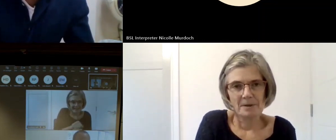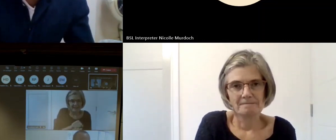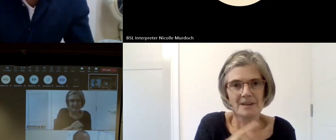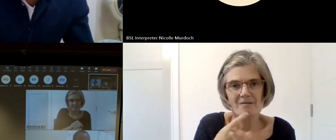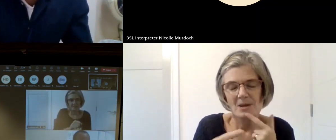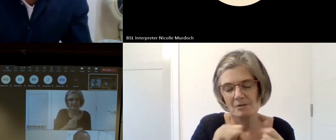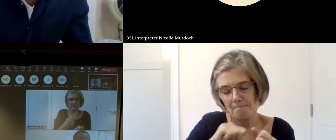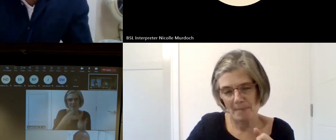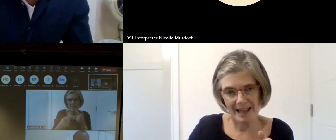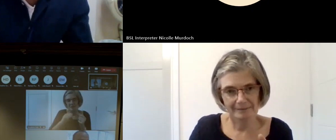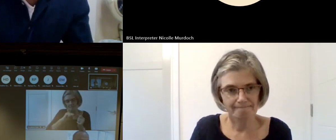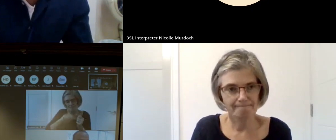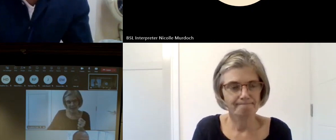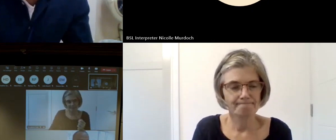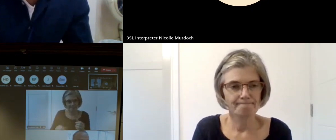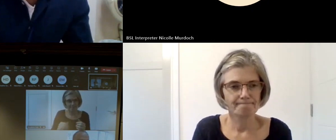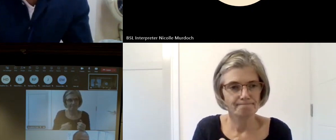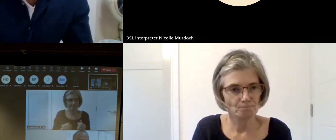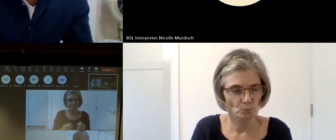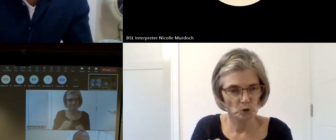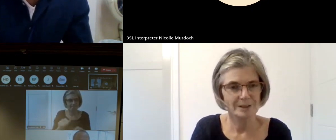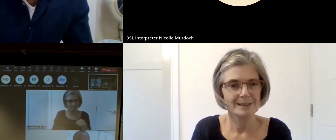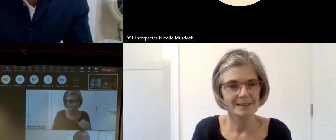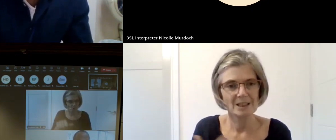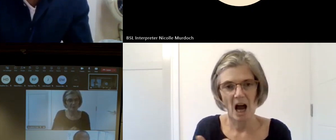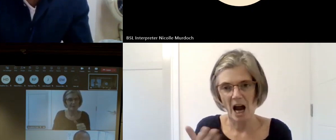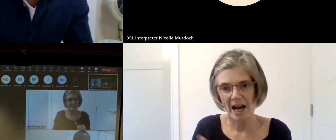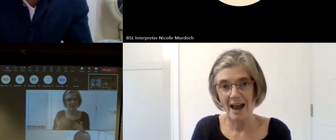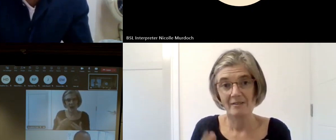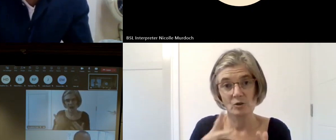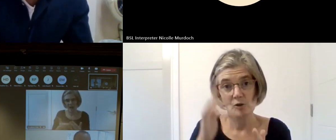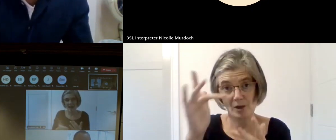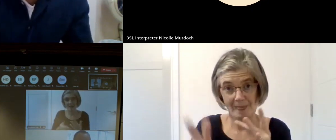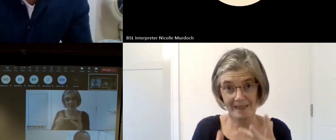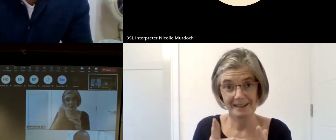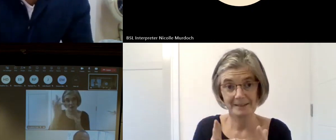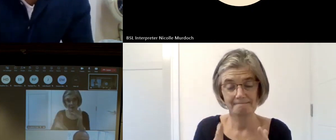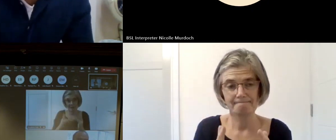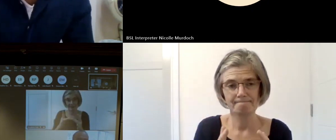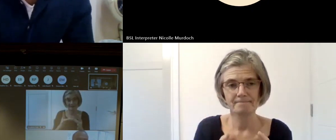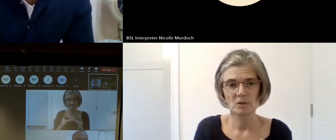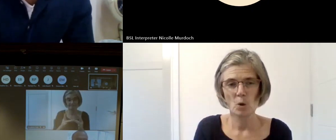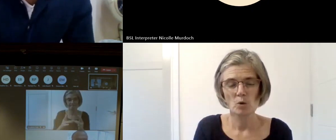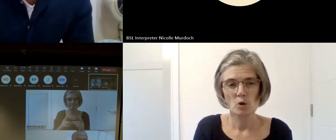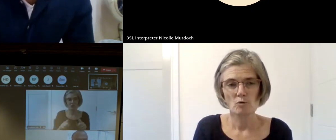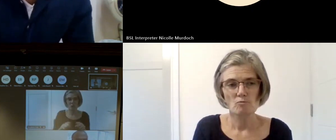uh online um and we've worked with all sorts of groups not just traditional Heritage groups but